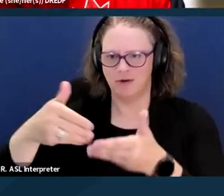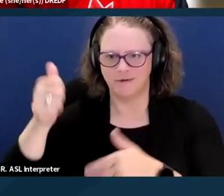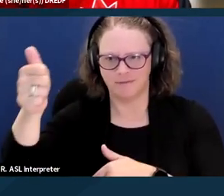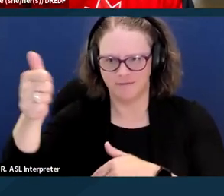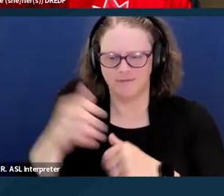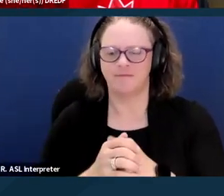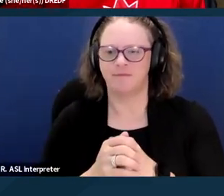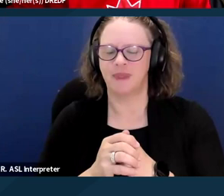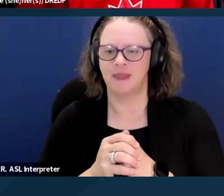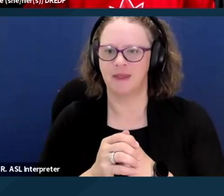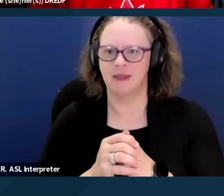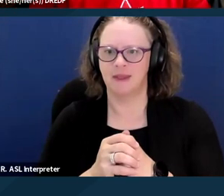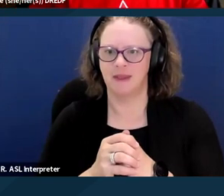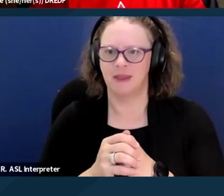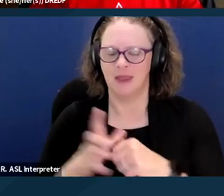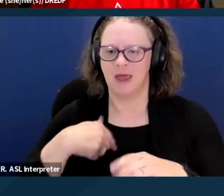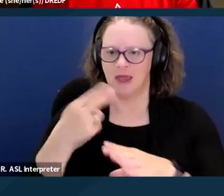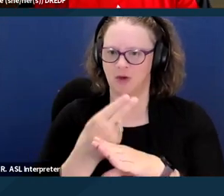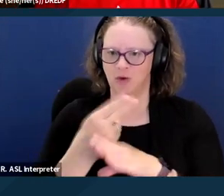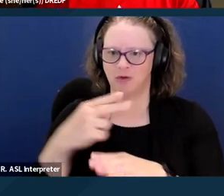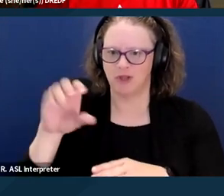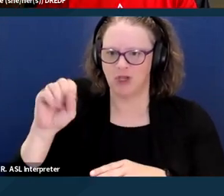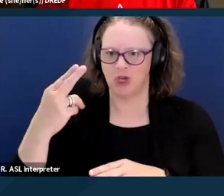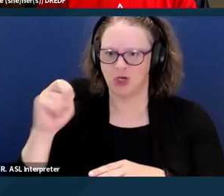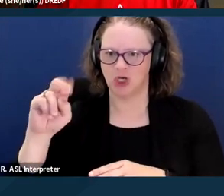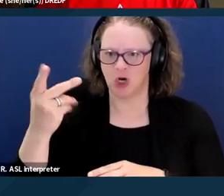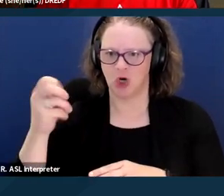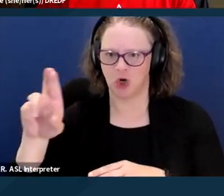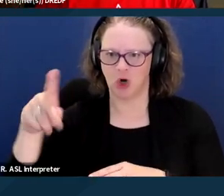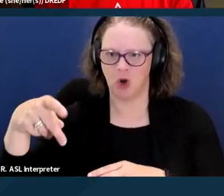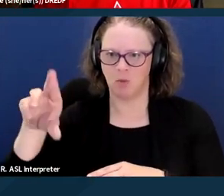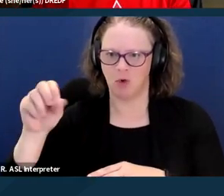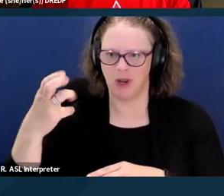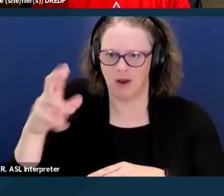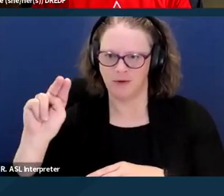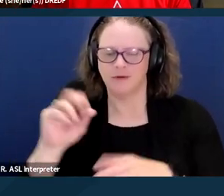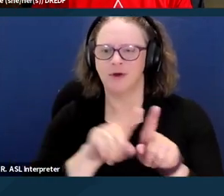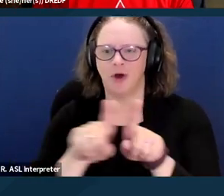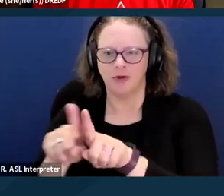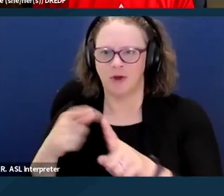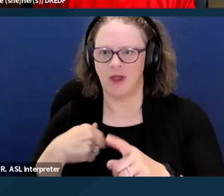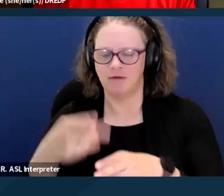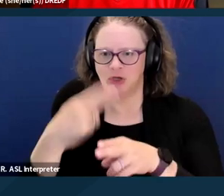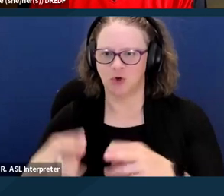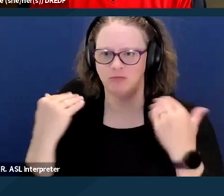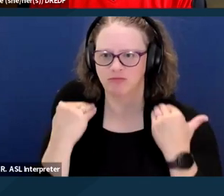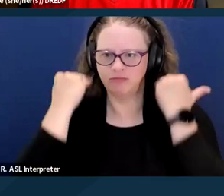I use she/her pronouns. I have short black hair, tan skin.